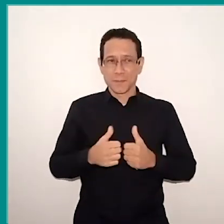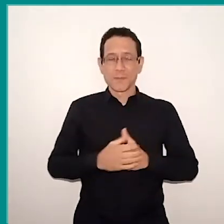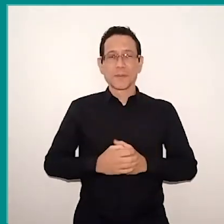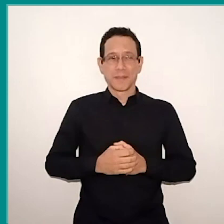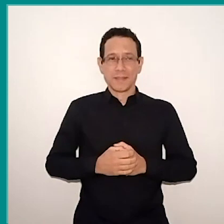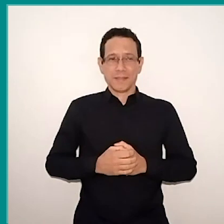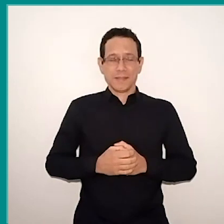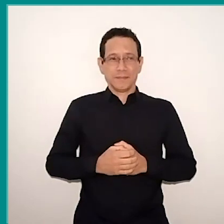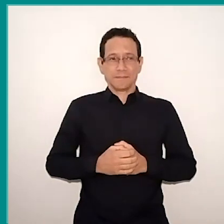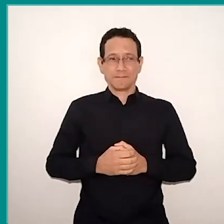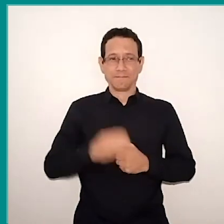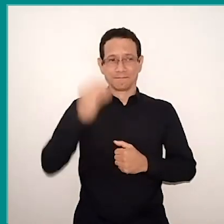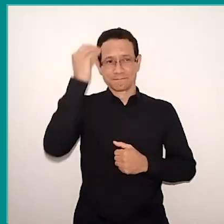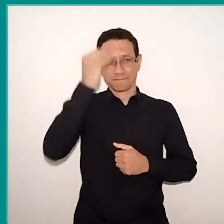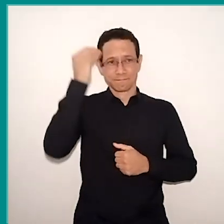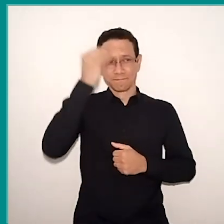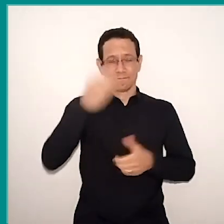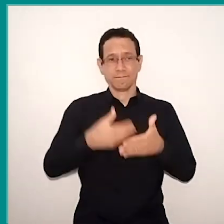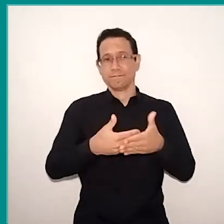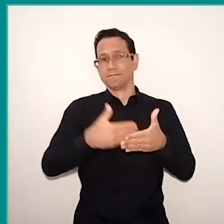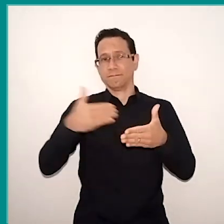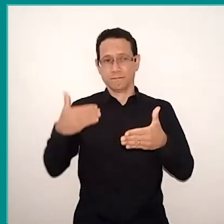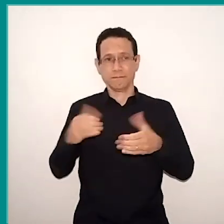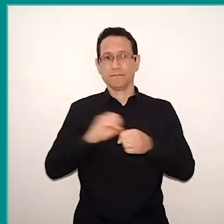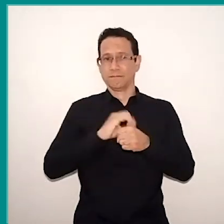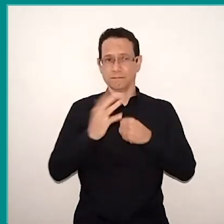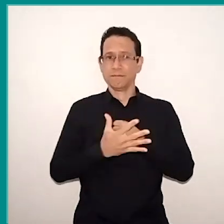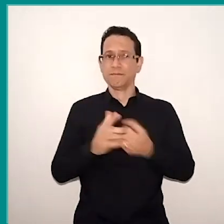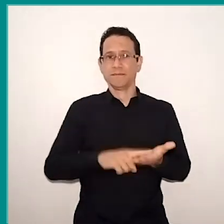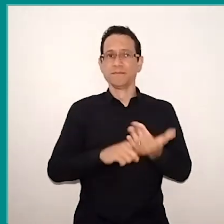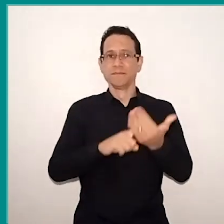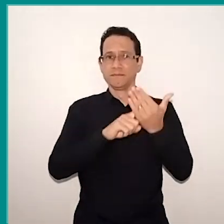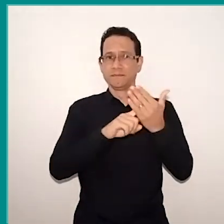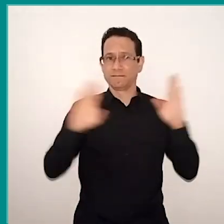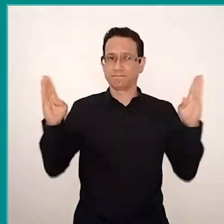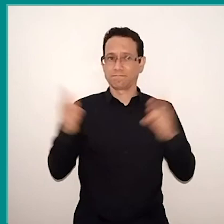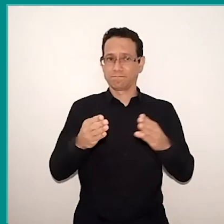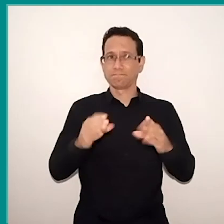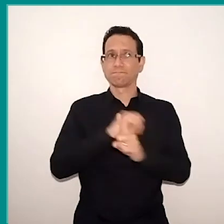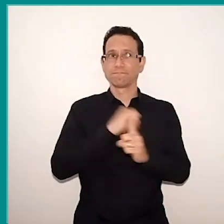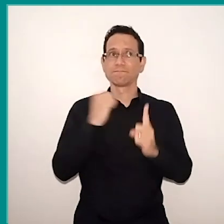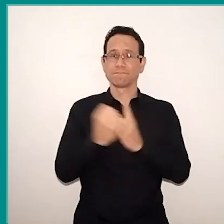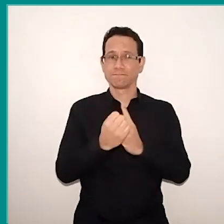of experiences before the pandemic, with the use of this technology, focused on social and, from 2020,